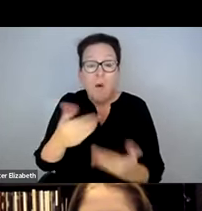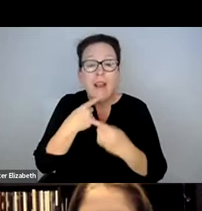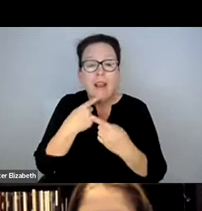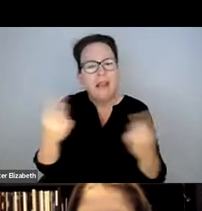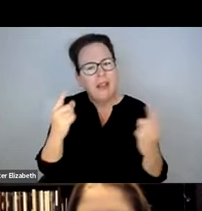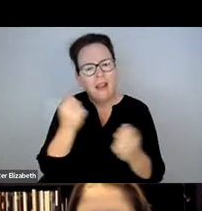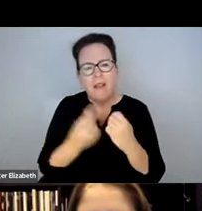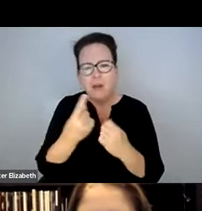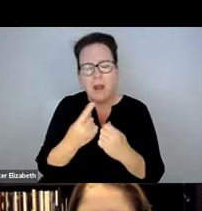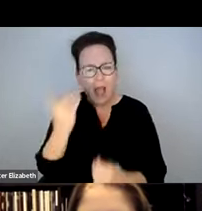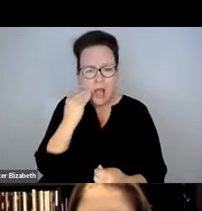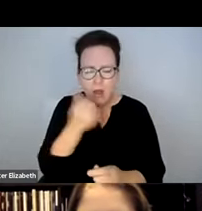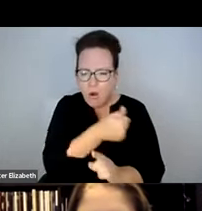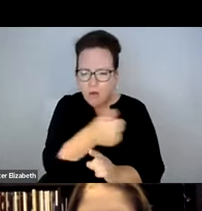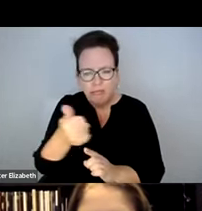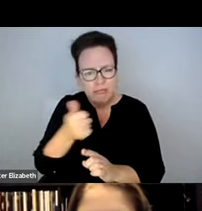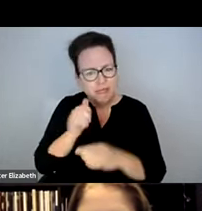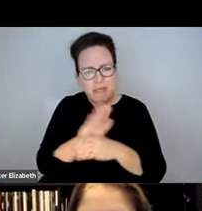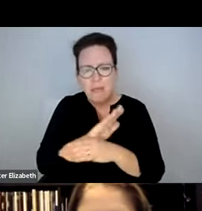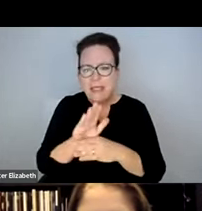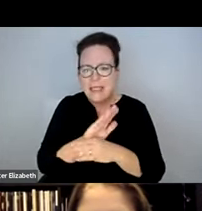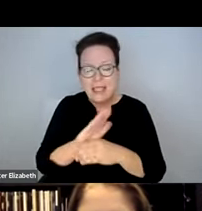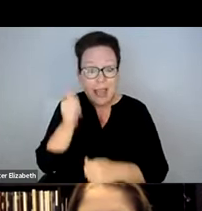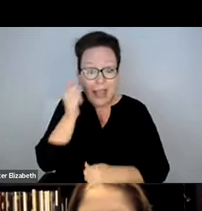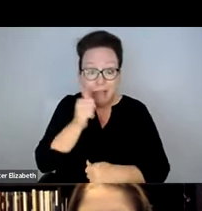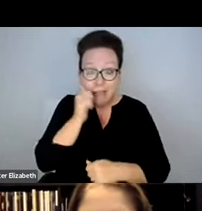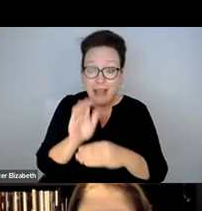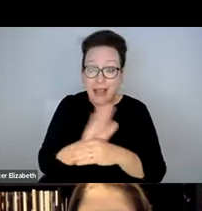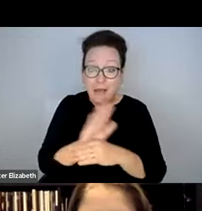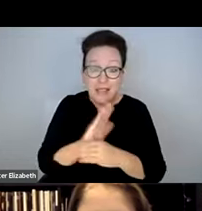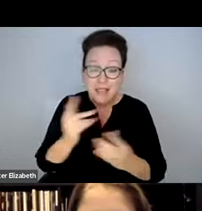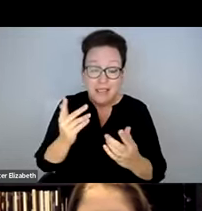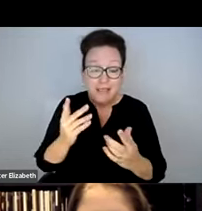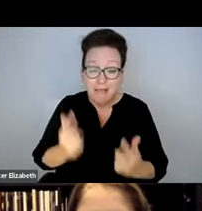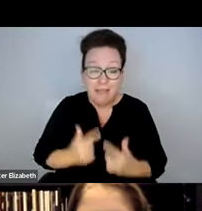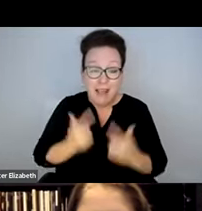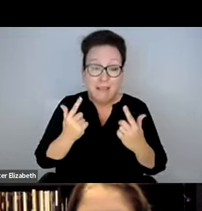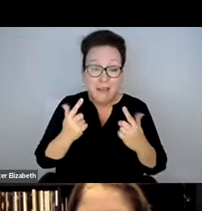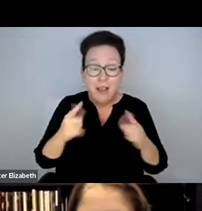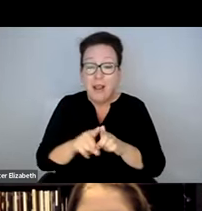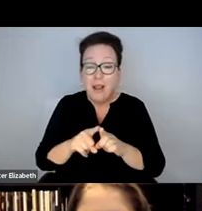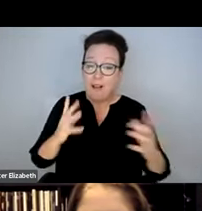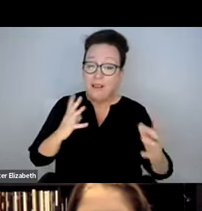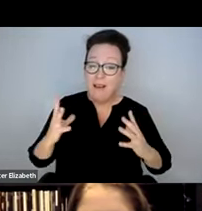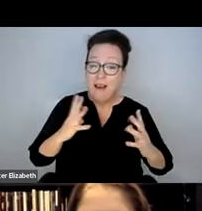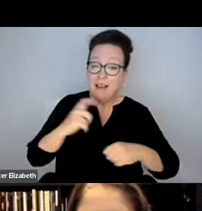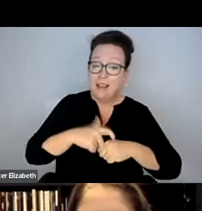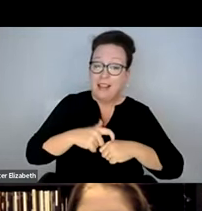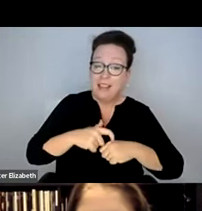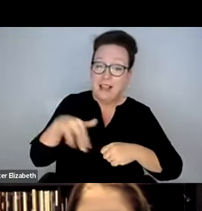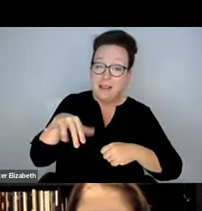I WANT TO THANK EVERYBODY.